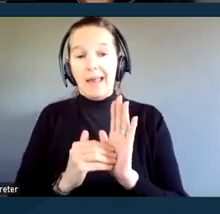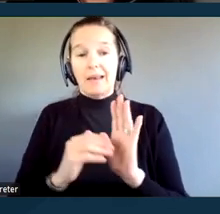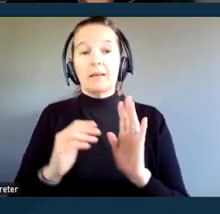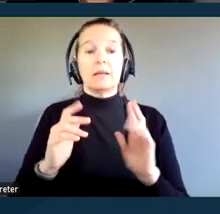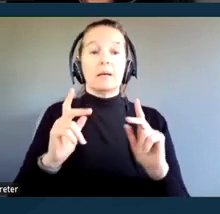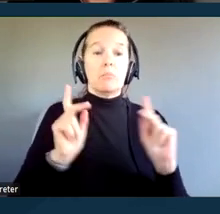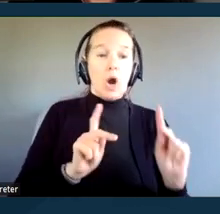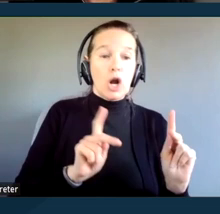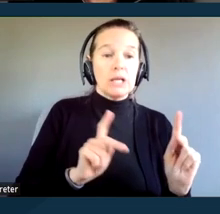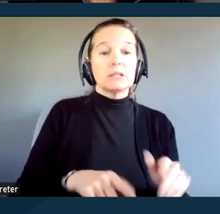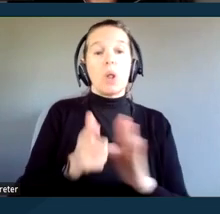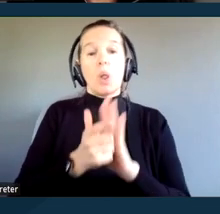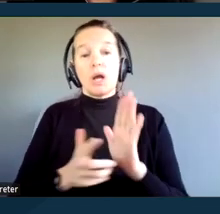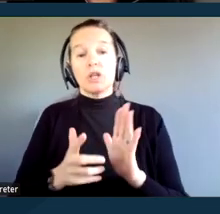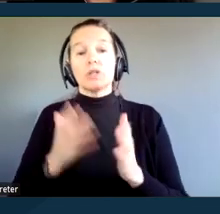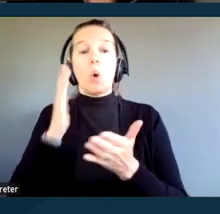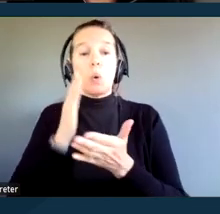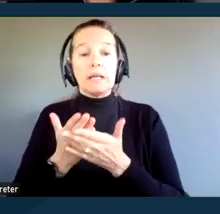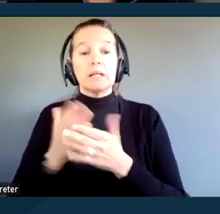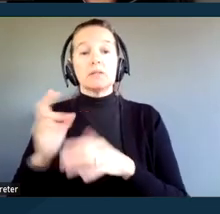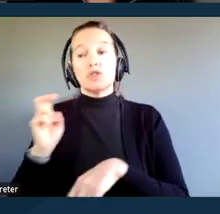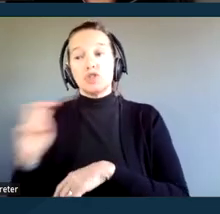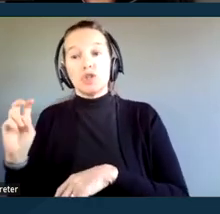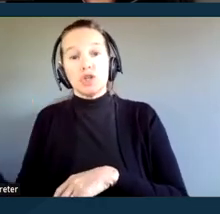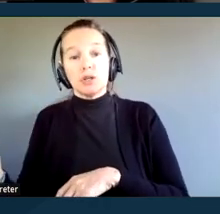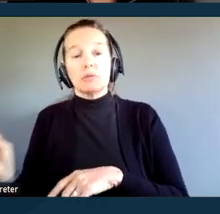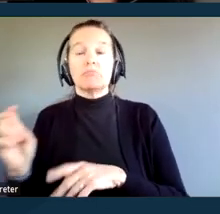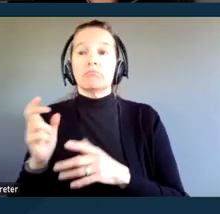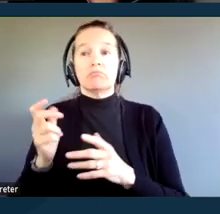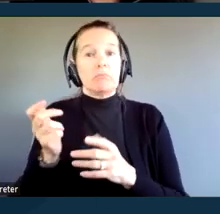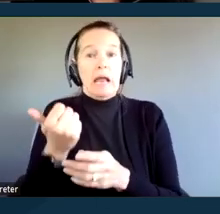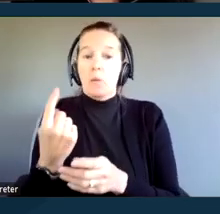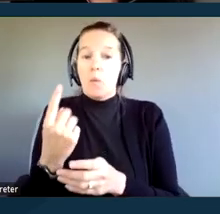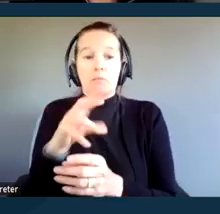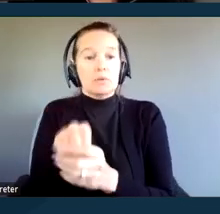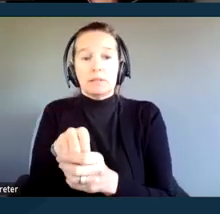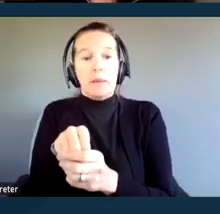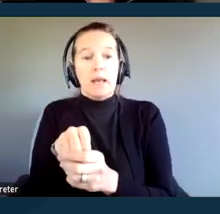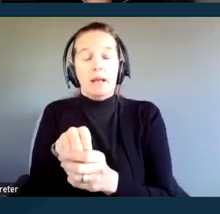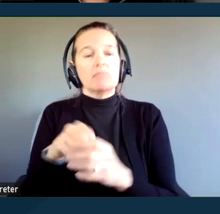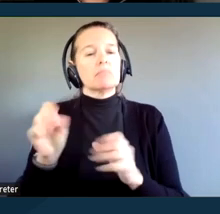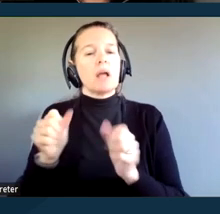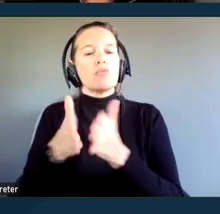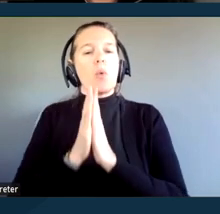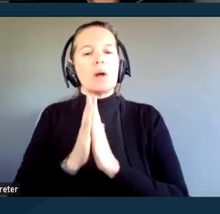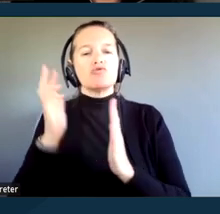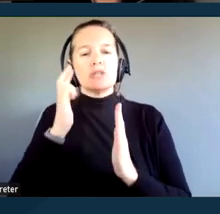witnesses, and jurors, also participants, to request reasonable accommodations from the court.